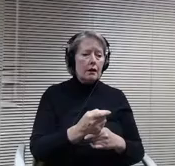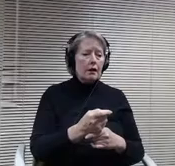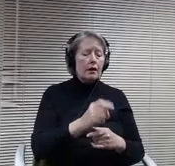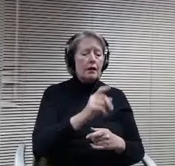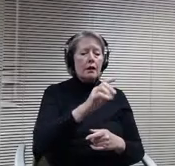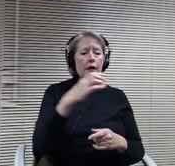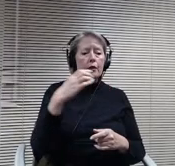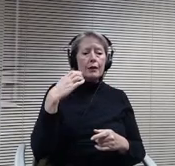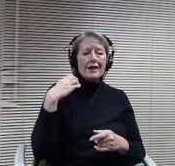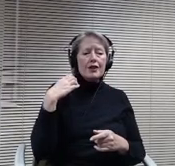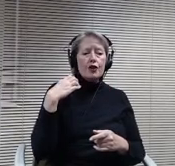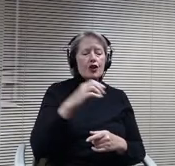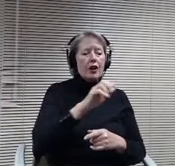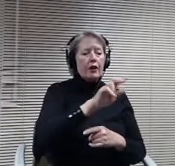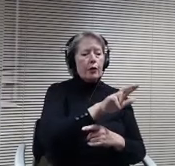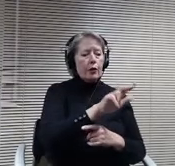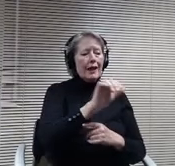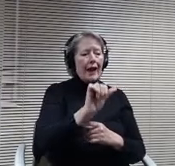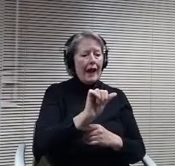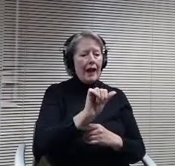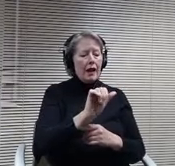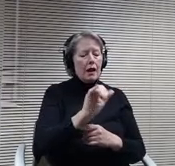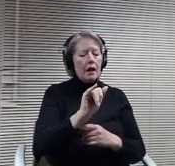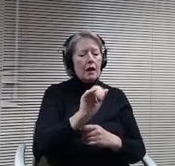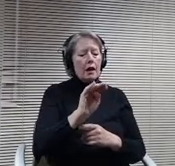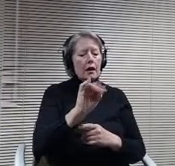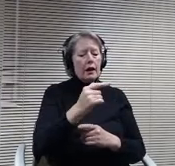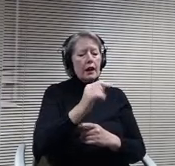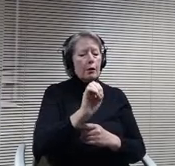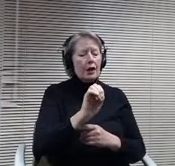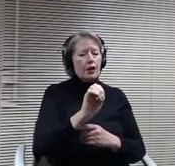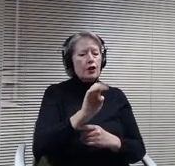below are being removed. did I say 3A? I apologize, yes.